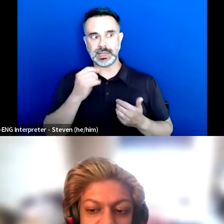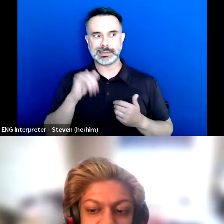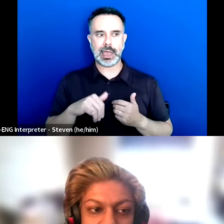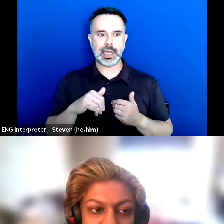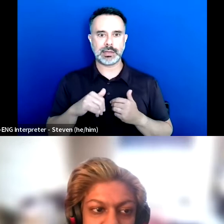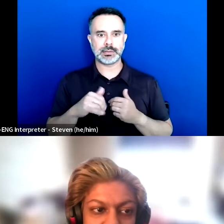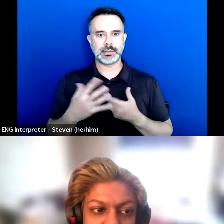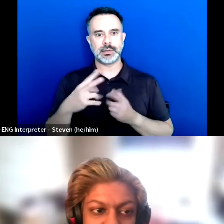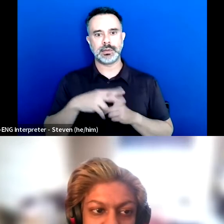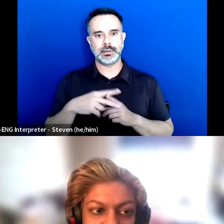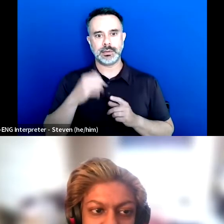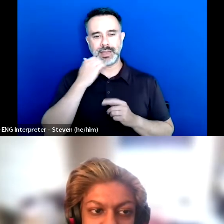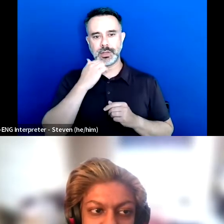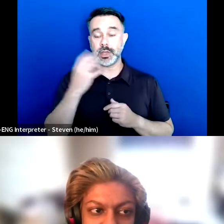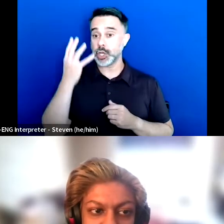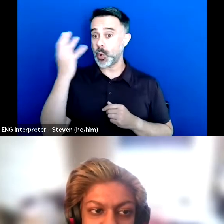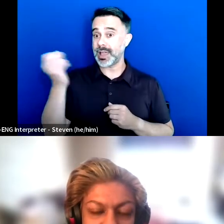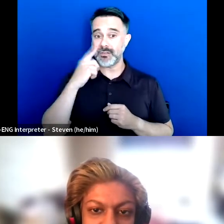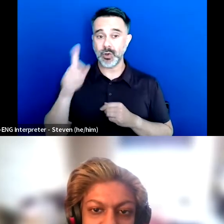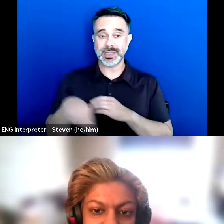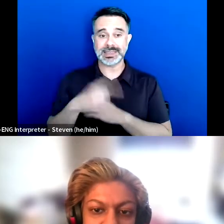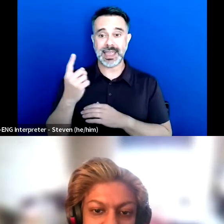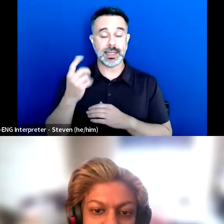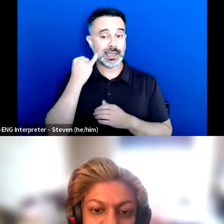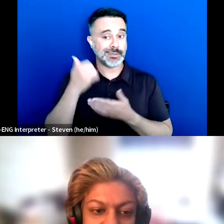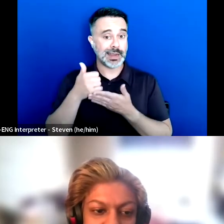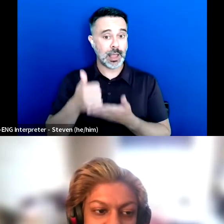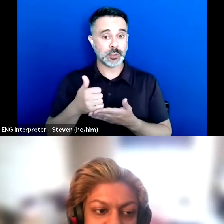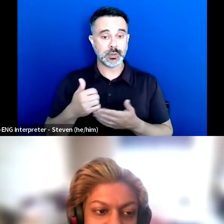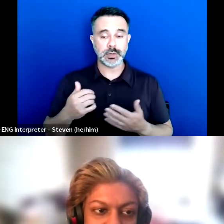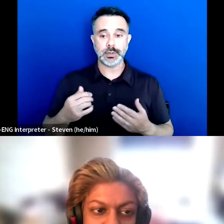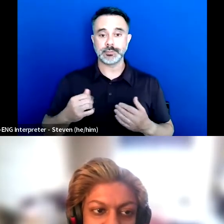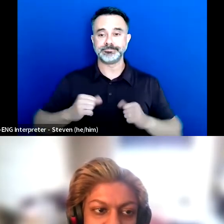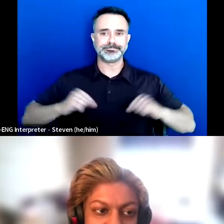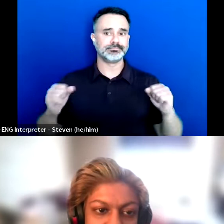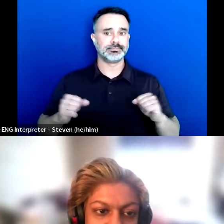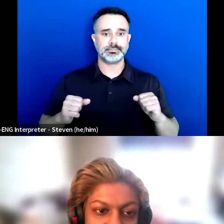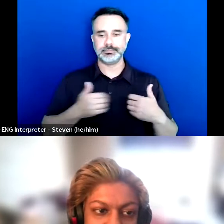Booking, going out for the day, that's something that helps you to kind of get some space that you know is accessible for me.